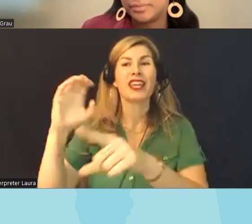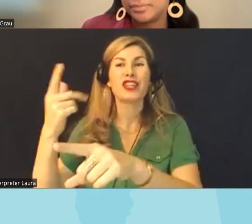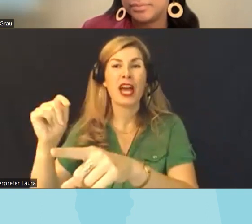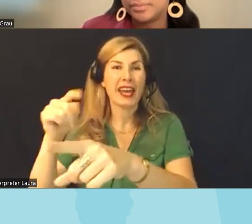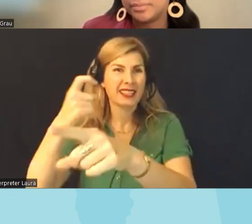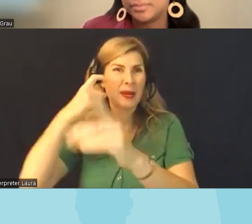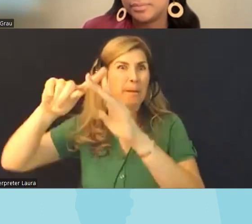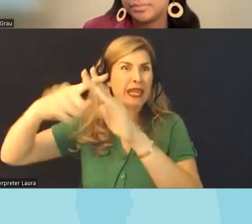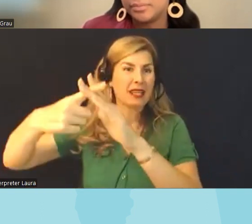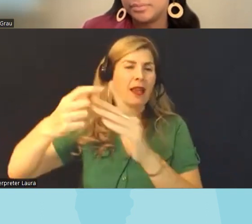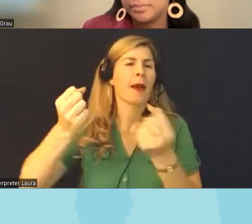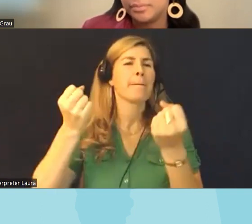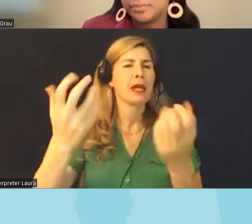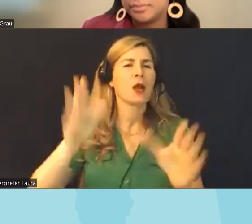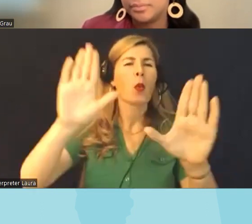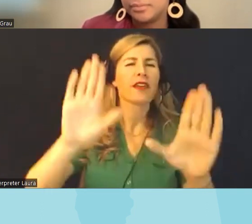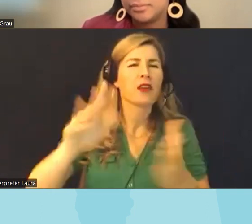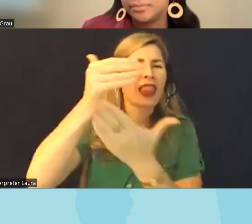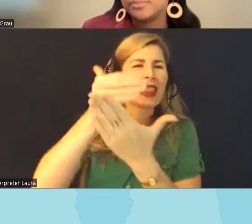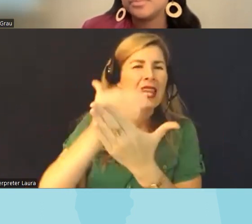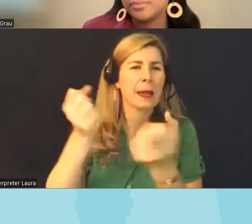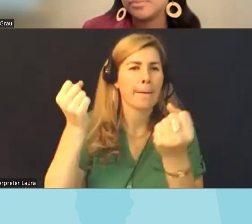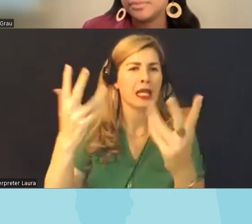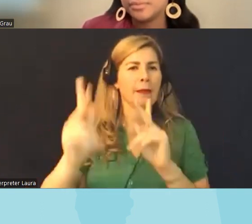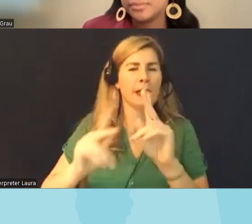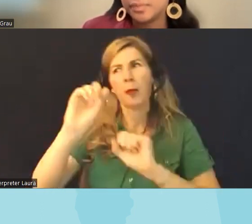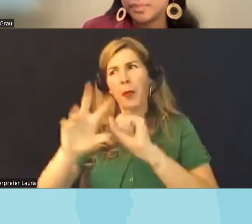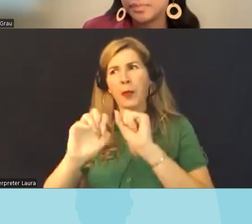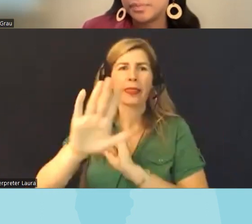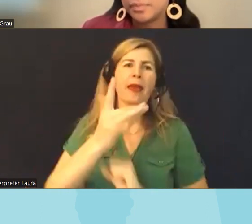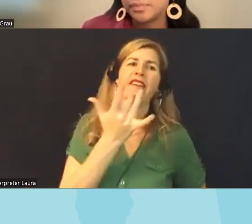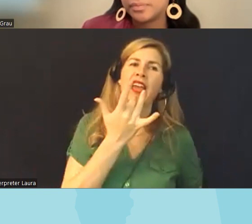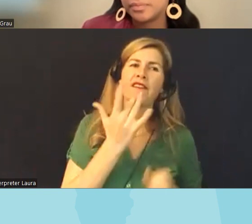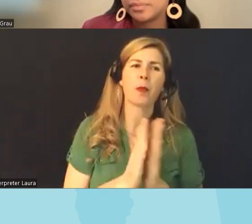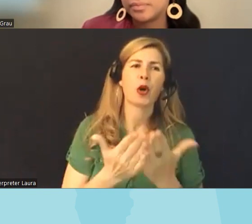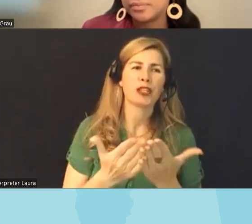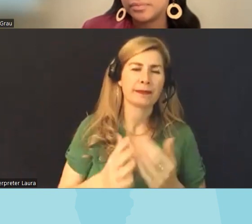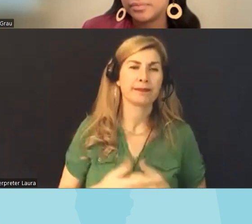whole wonderful list of other folks um band books and so um I just I want to thank our panelists I